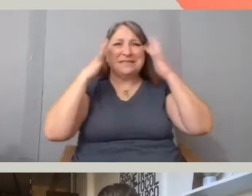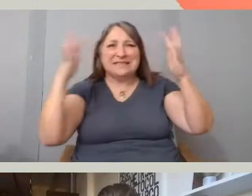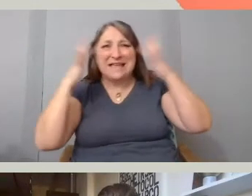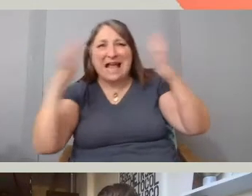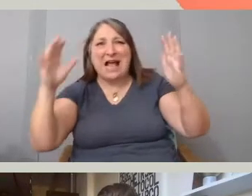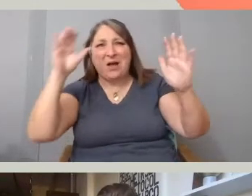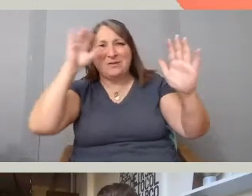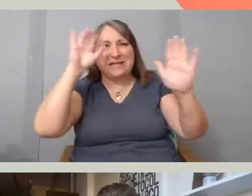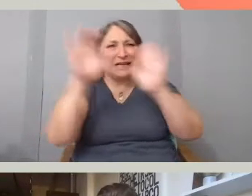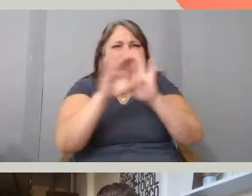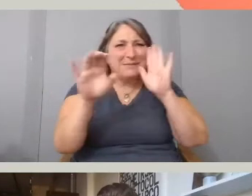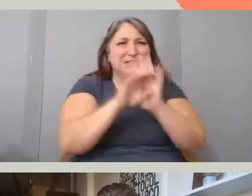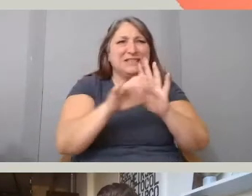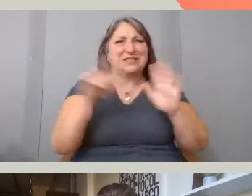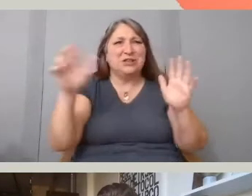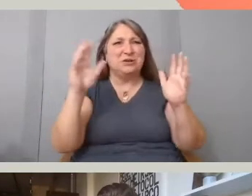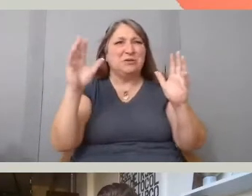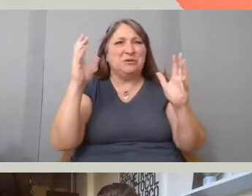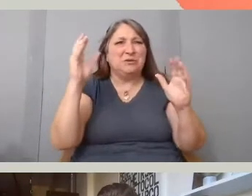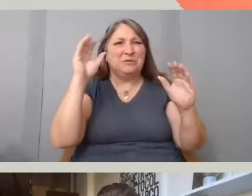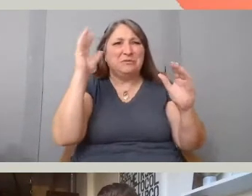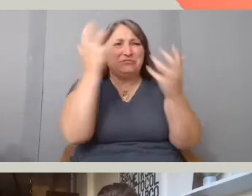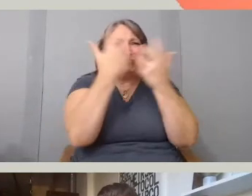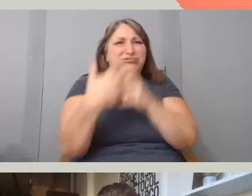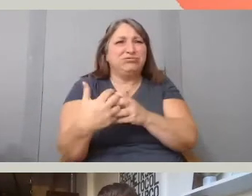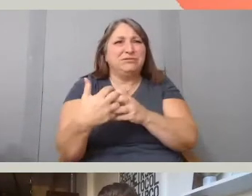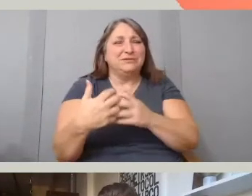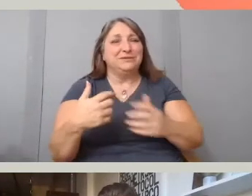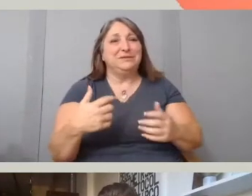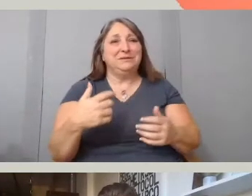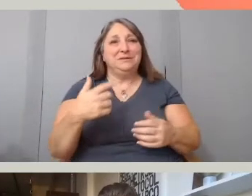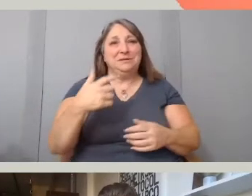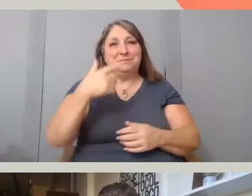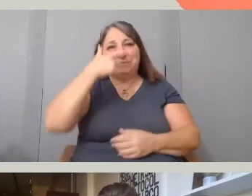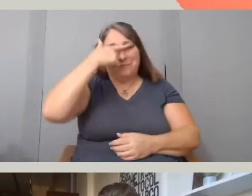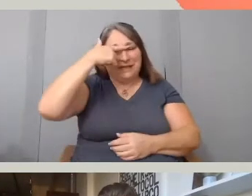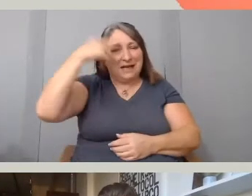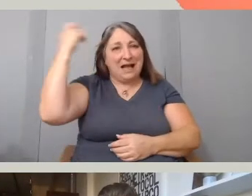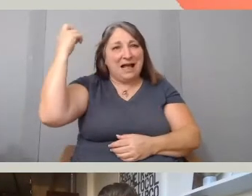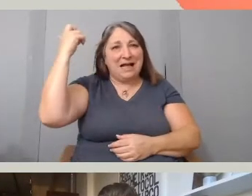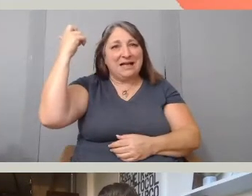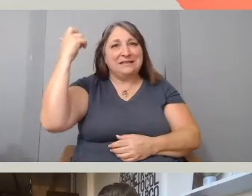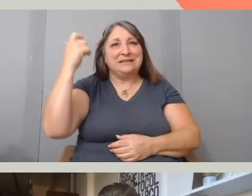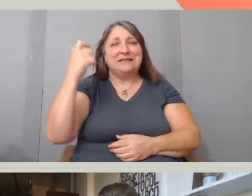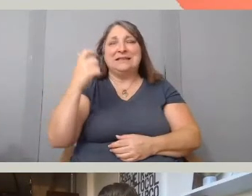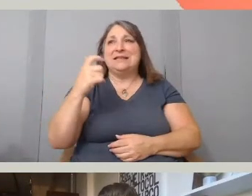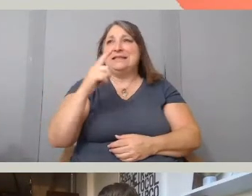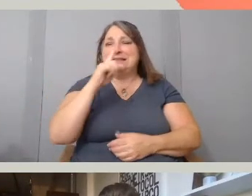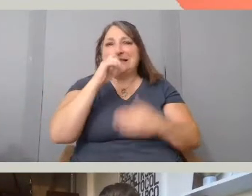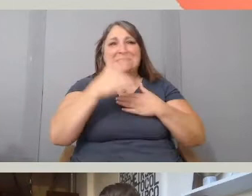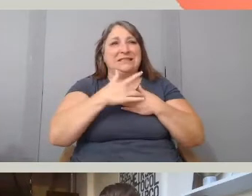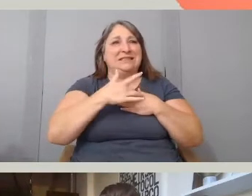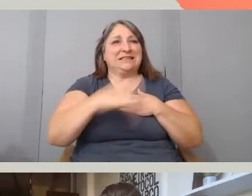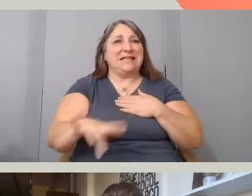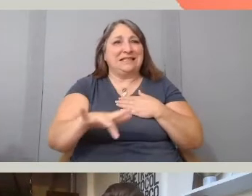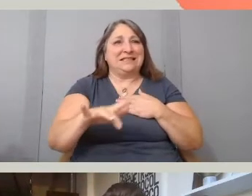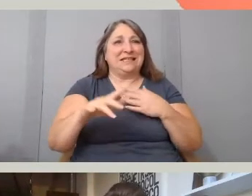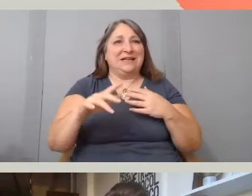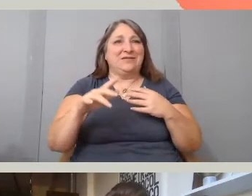and I'm wondering, considering that it's such a, sensitive subject and,